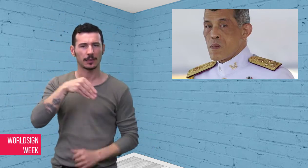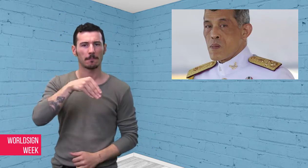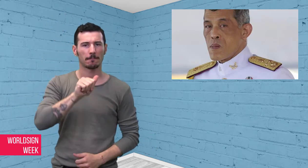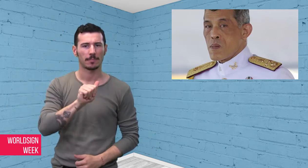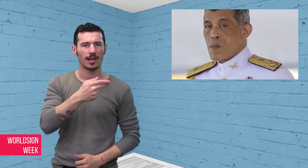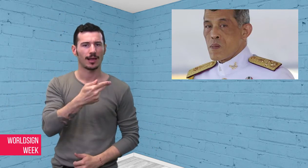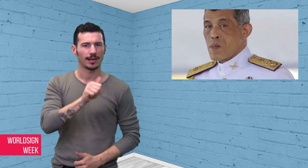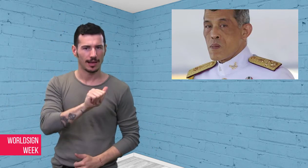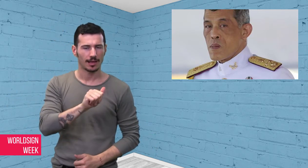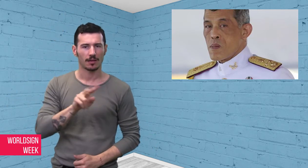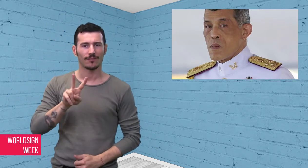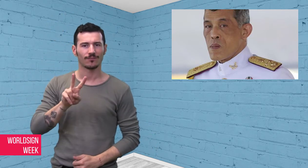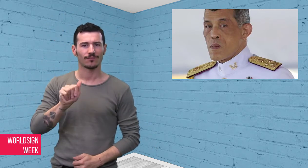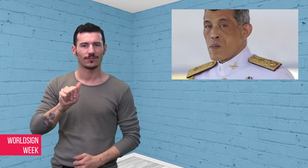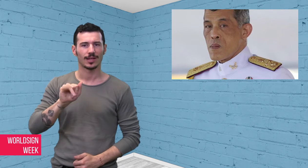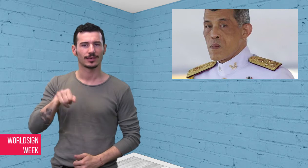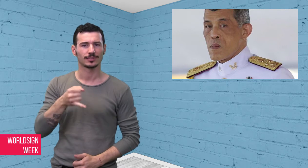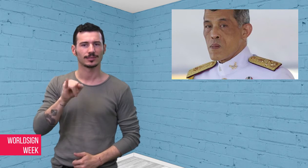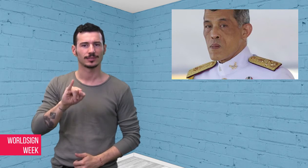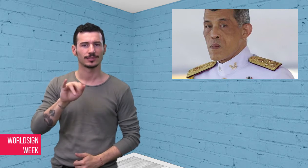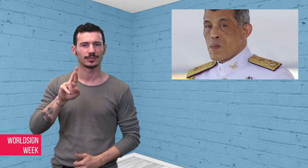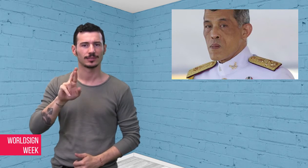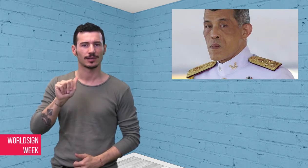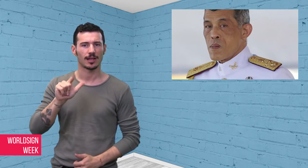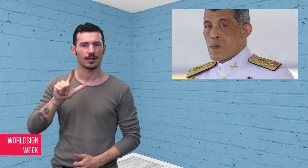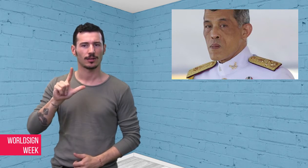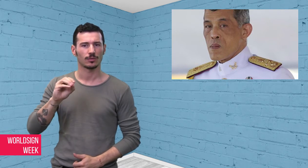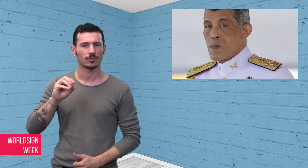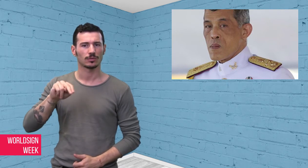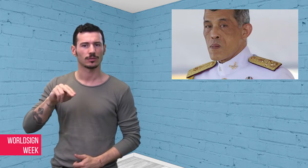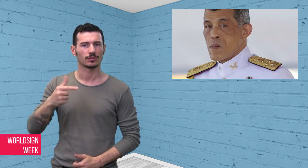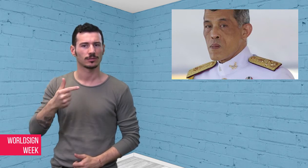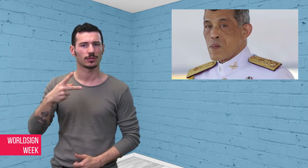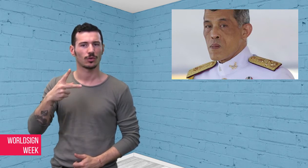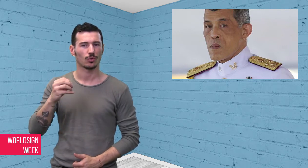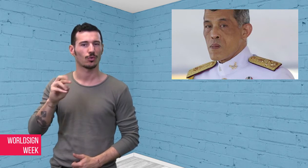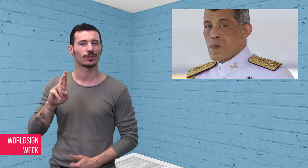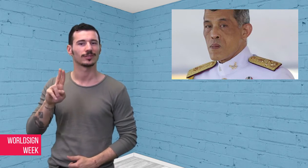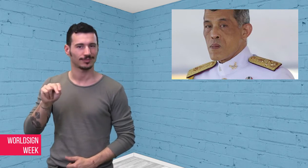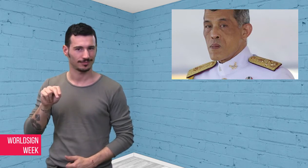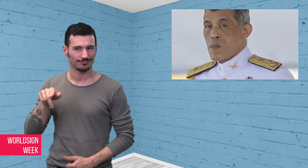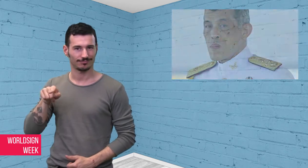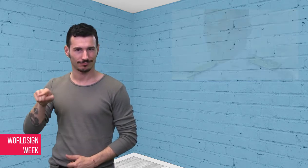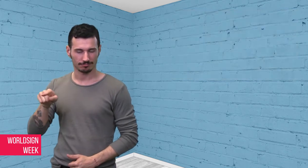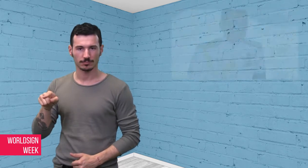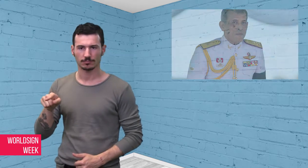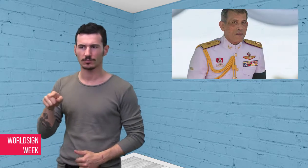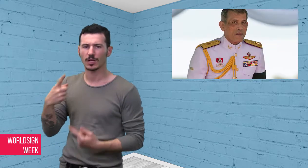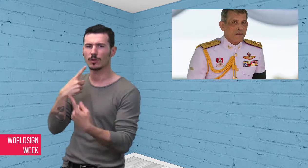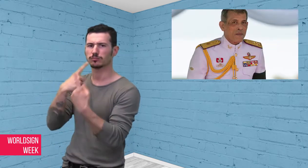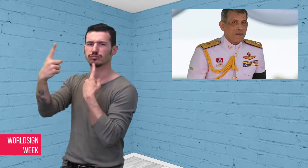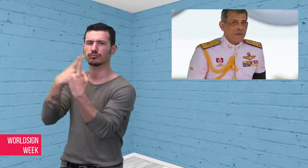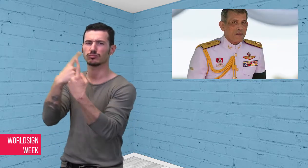Maha Vajiralongkorn has threatened to